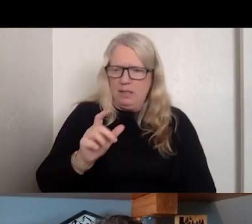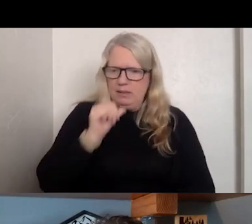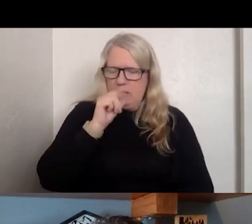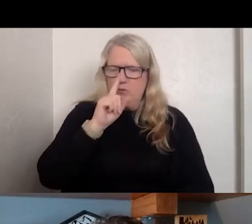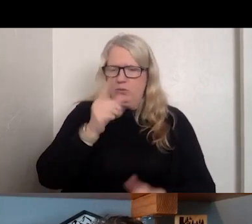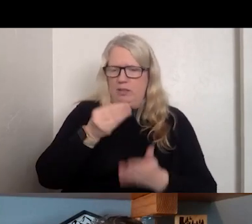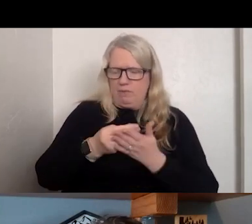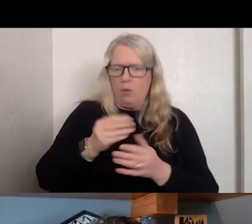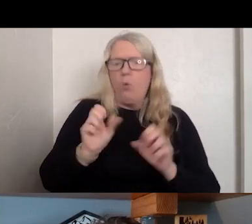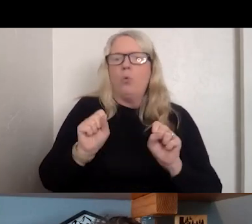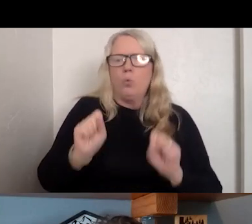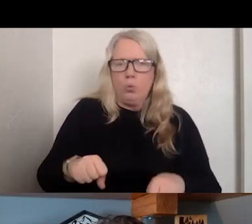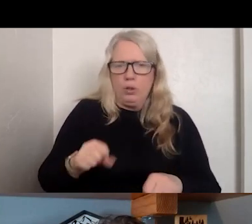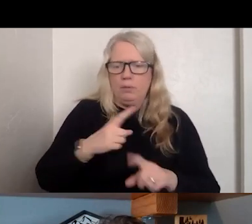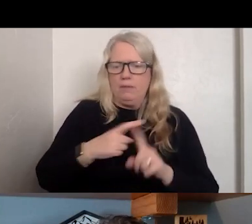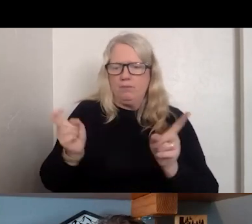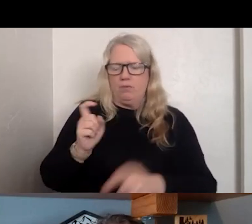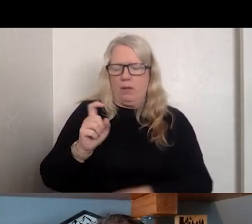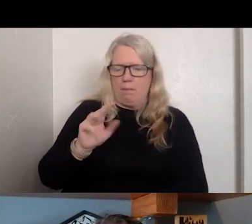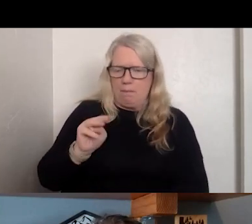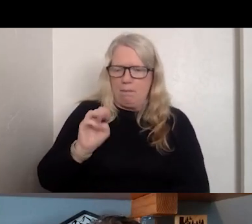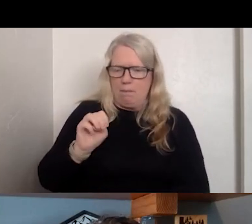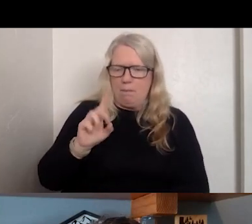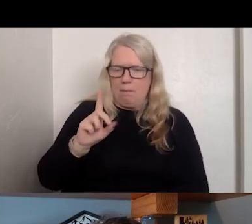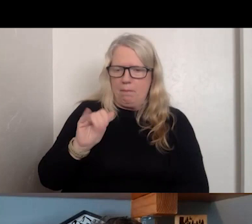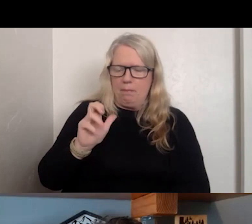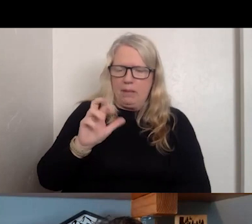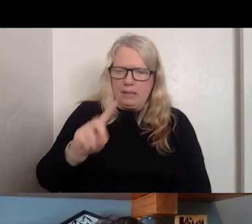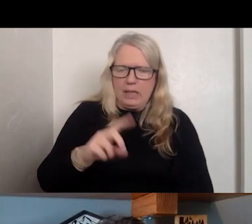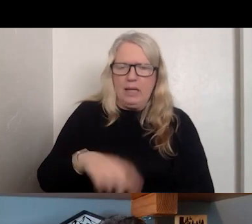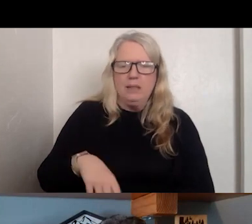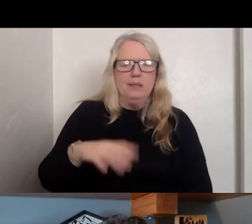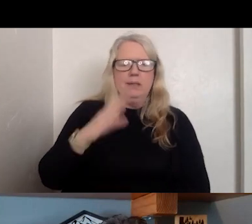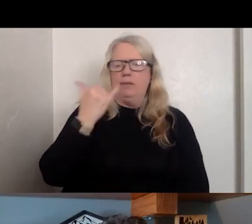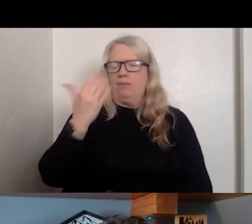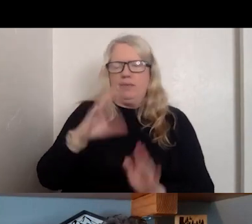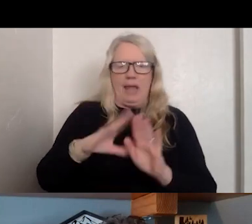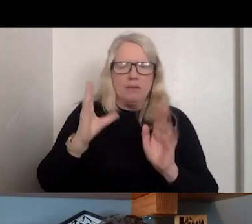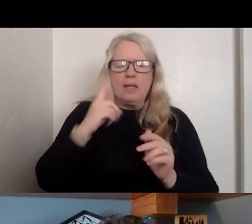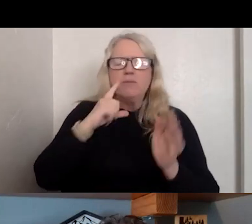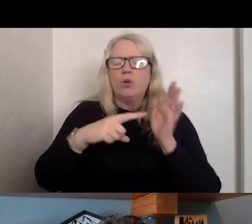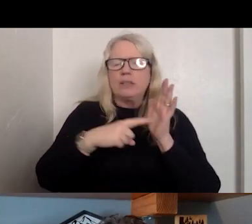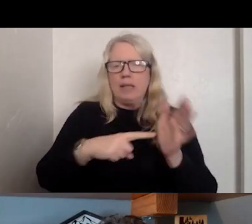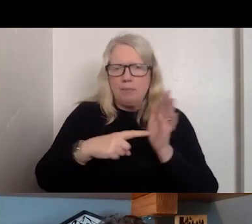CAN BE FUNDED BY MEDICAID SO LIKE STATE HOUSE AND SUPPORT.